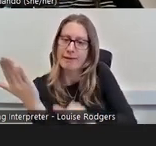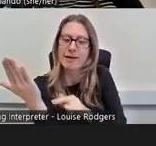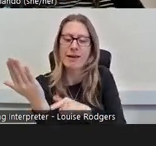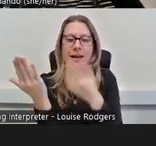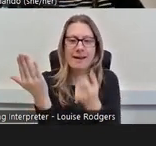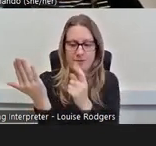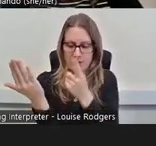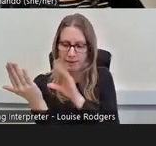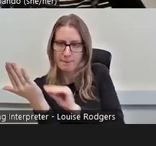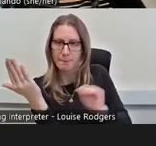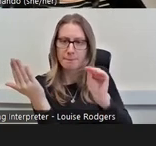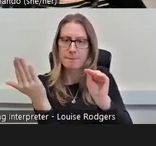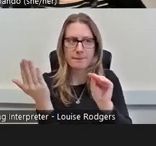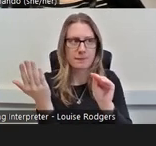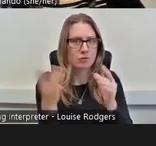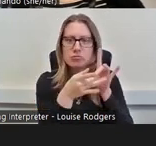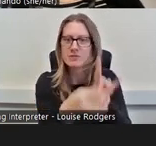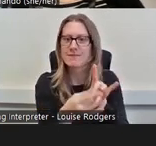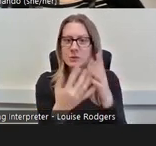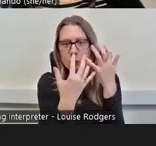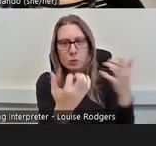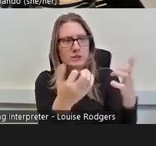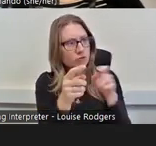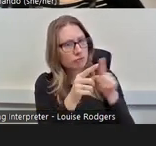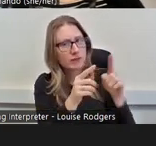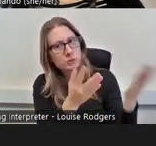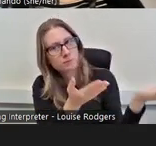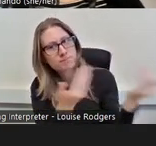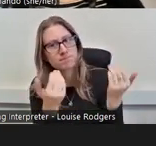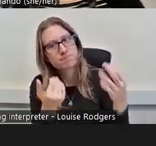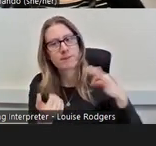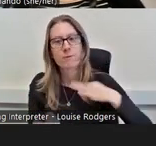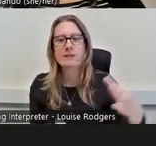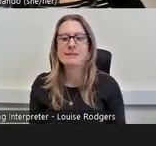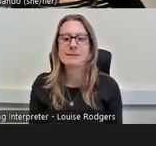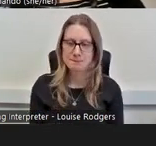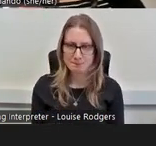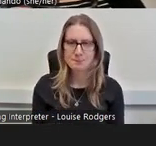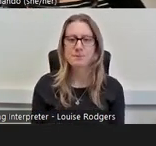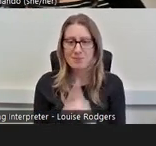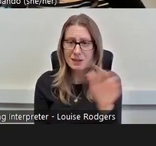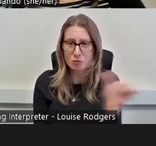the audience that that you're trying to target to volunteer, that should be there right, you should